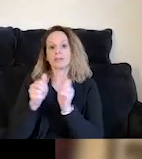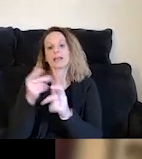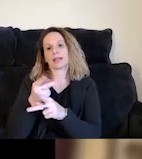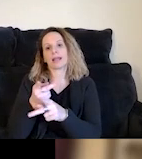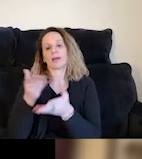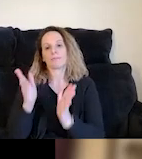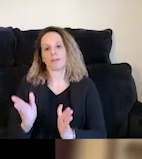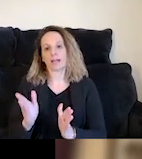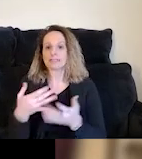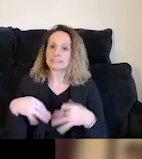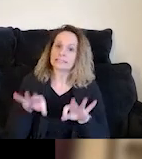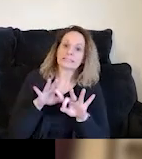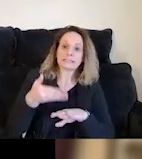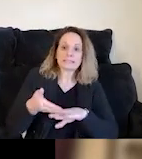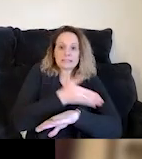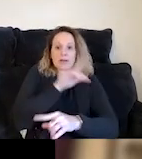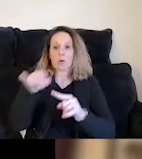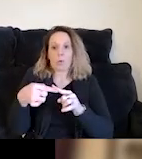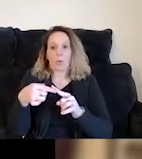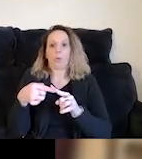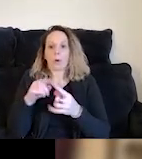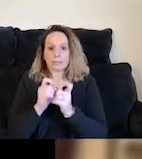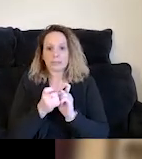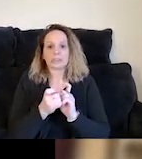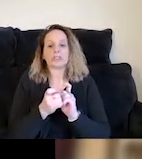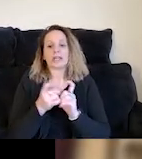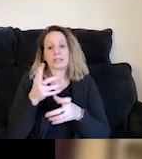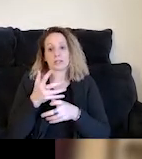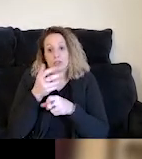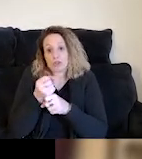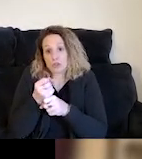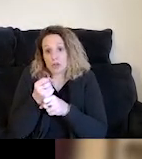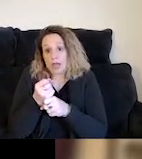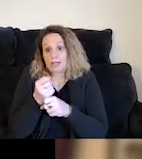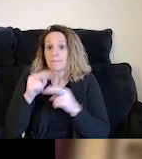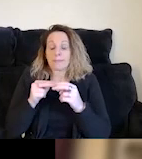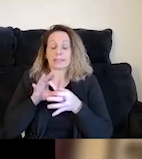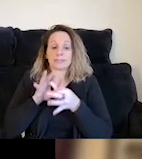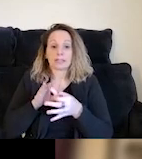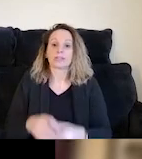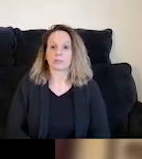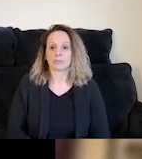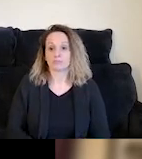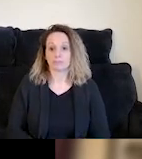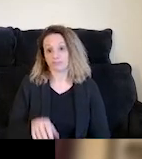which significantly increases once chances at building trust and developing a long-lasting relationship. And it works.